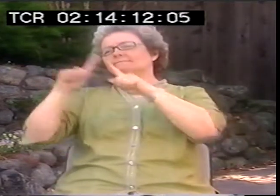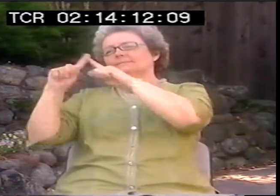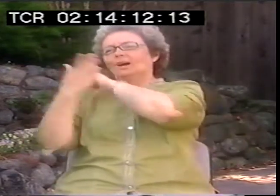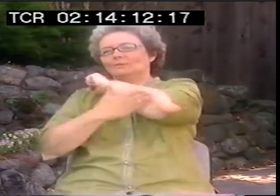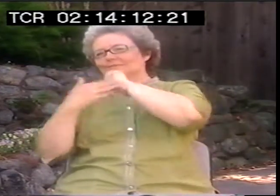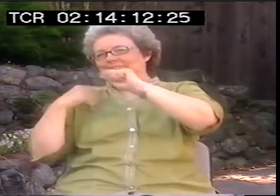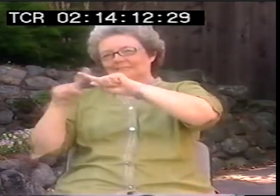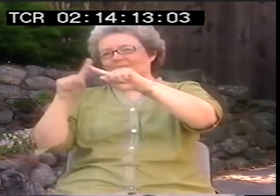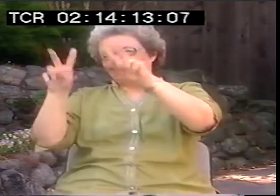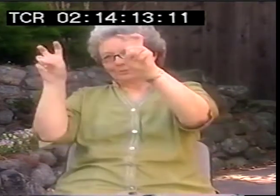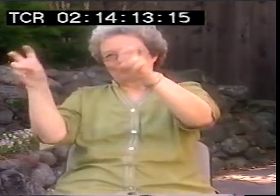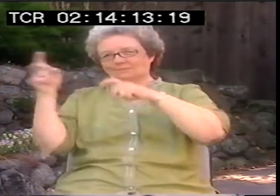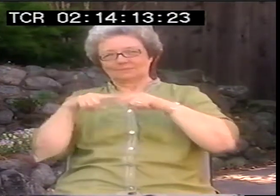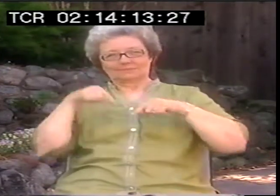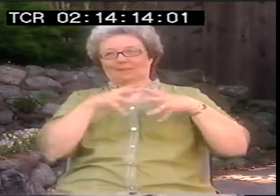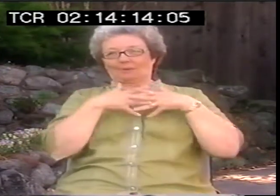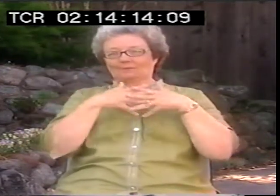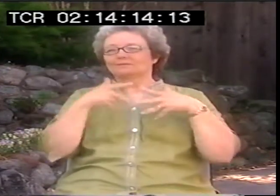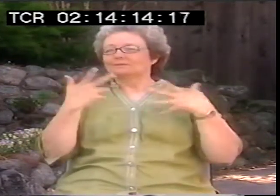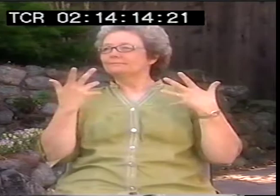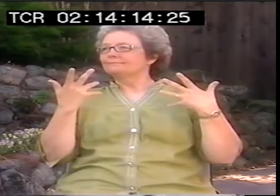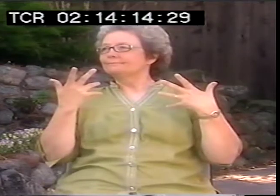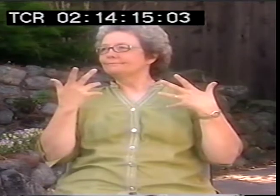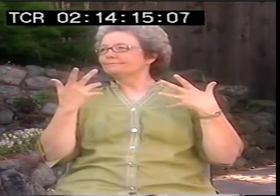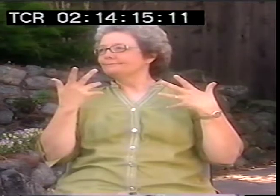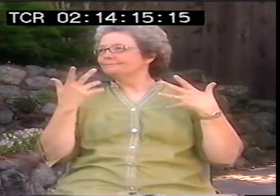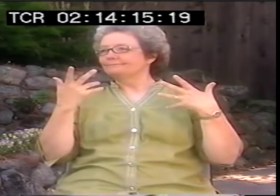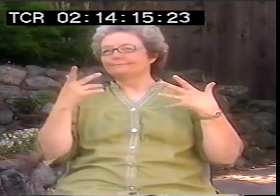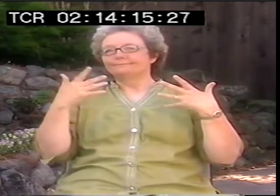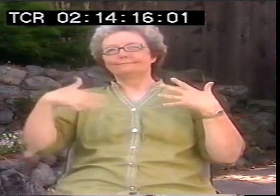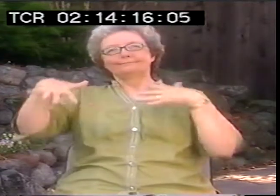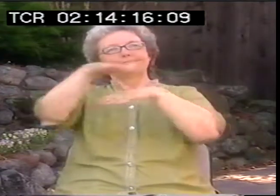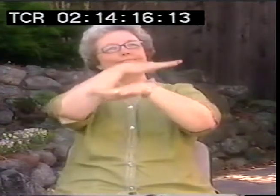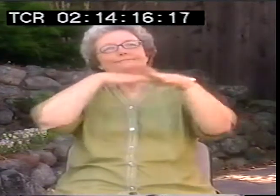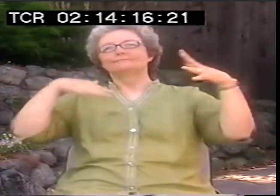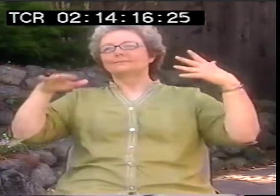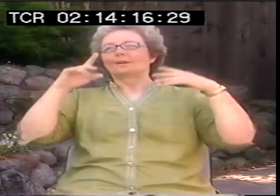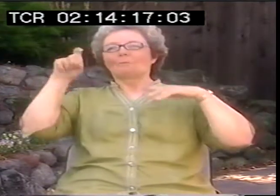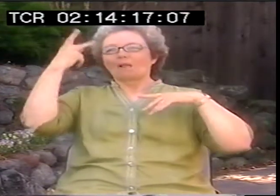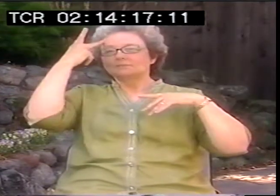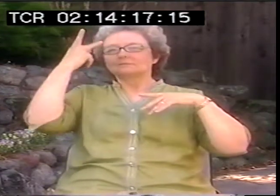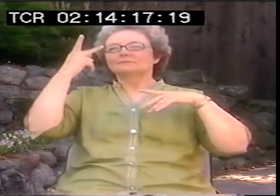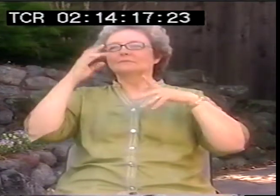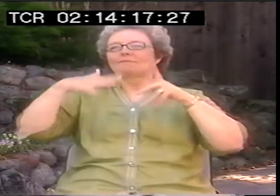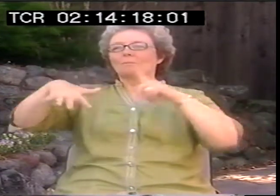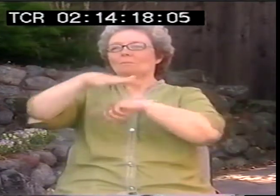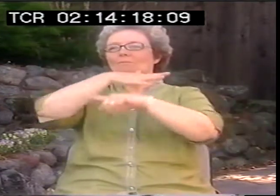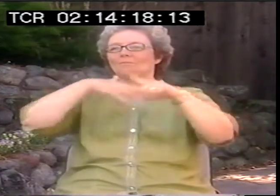And here in the US, different countries have different issues. But I'm speaking specifically about here in America.